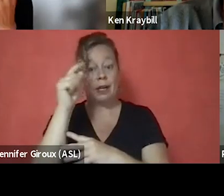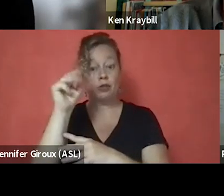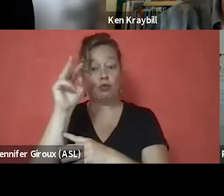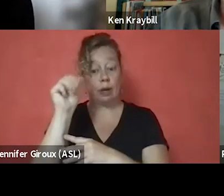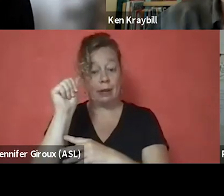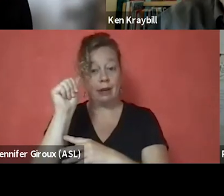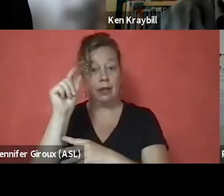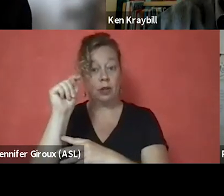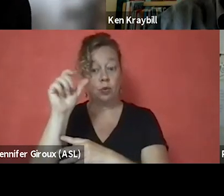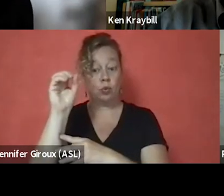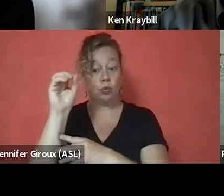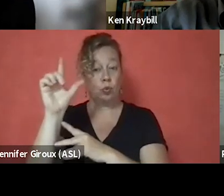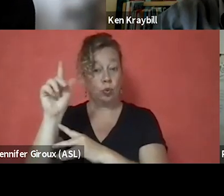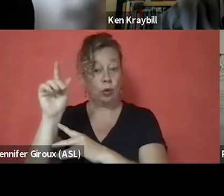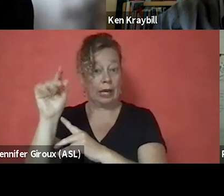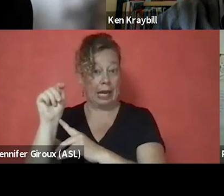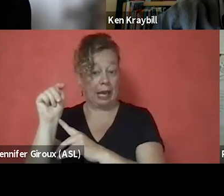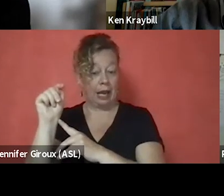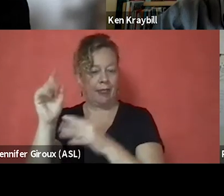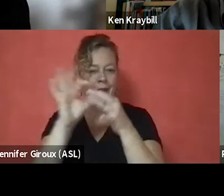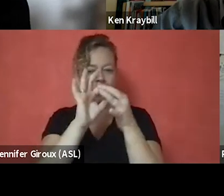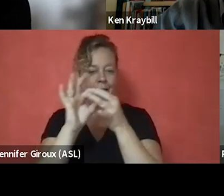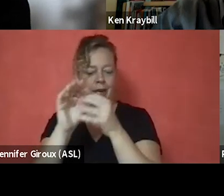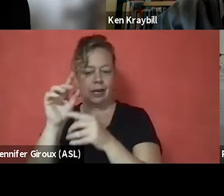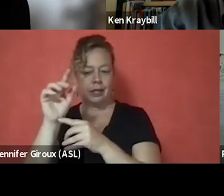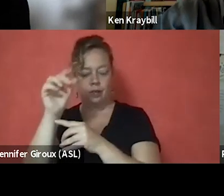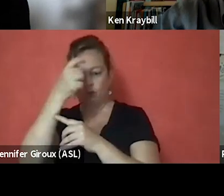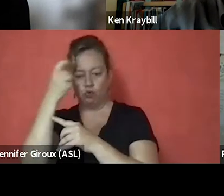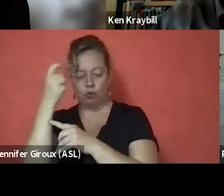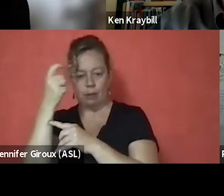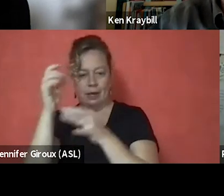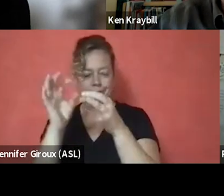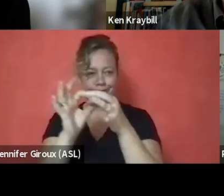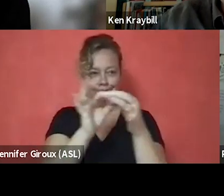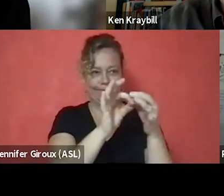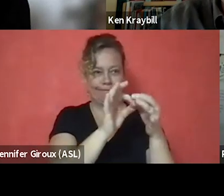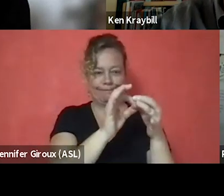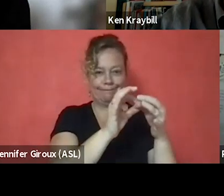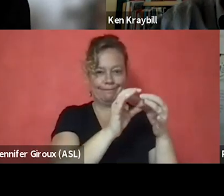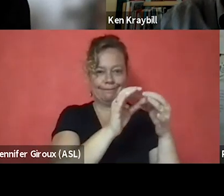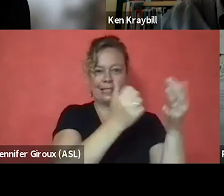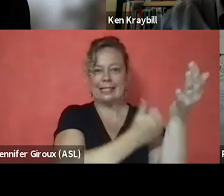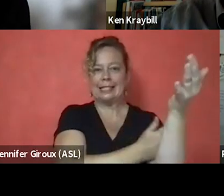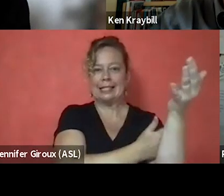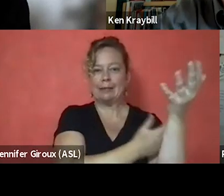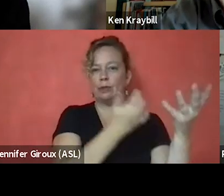and also the connection between trauma or the correlation between trauma and substance misuse. I wonder if one or two of you